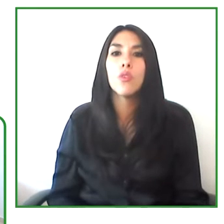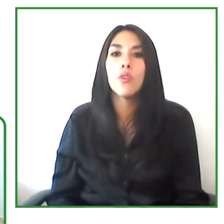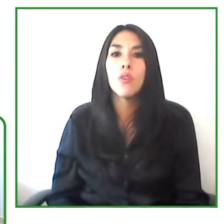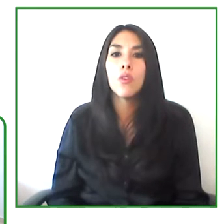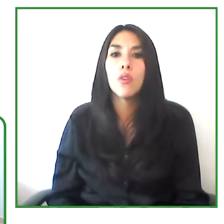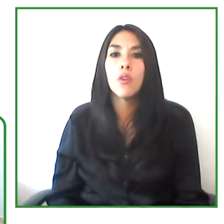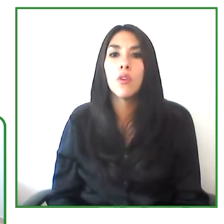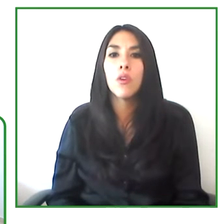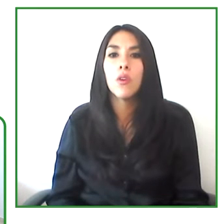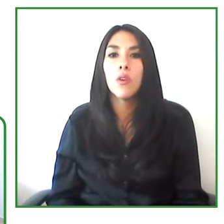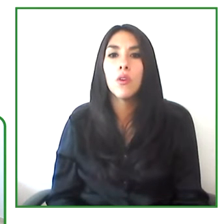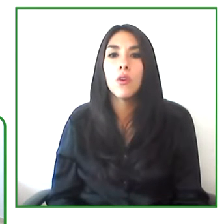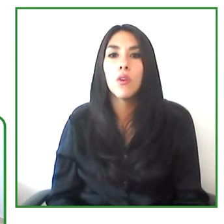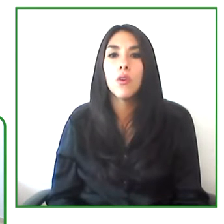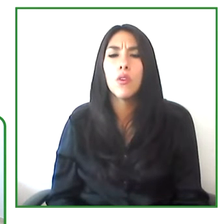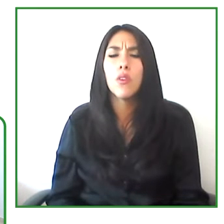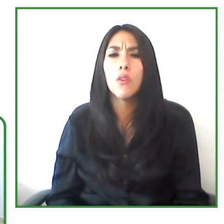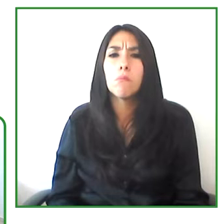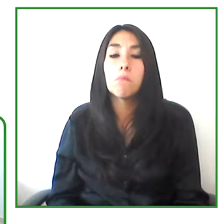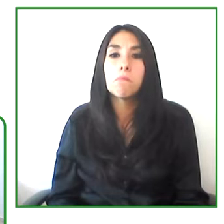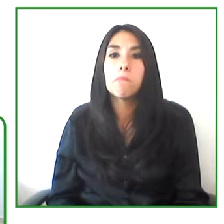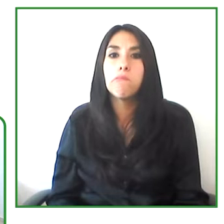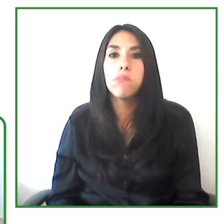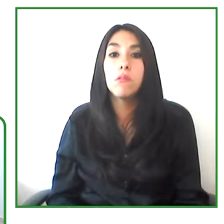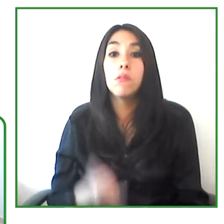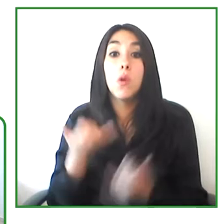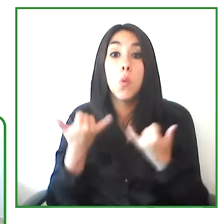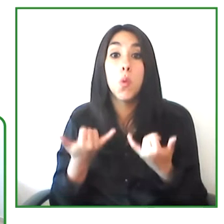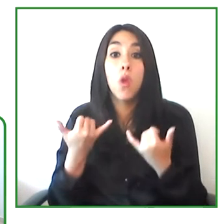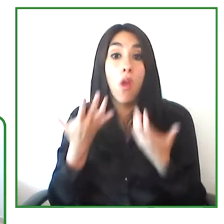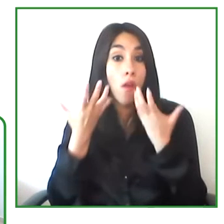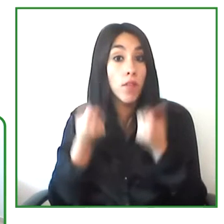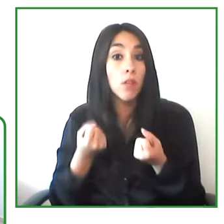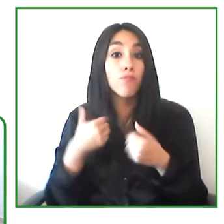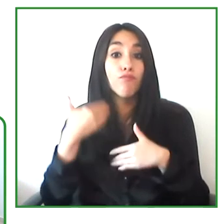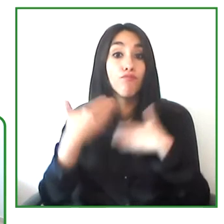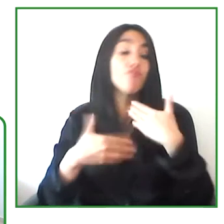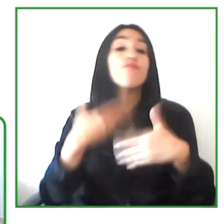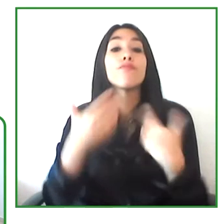themselves and feel empowered. So sustainability is also